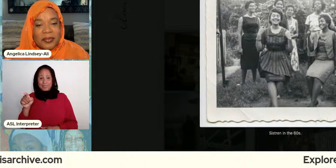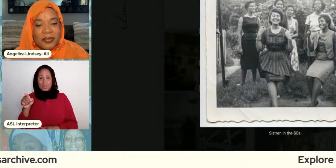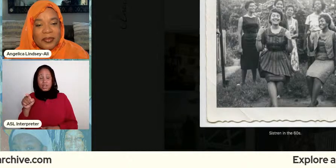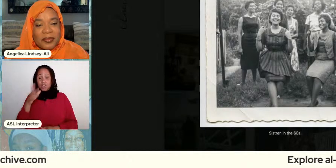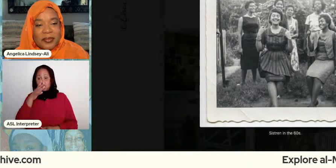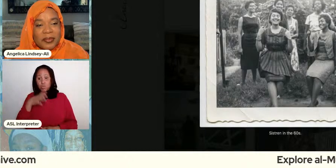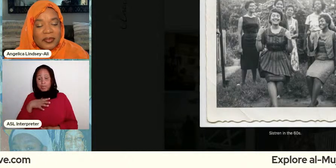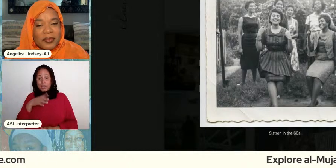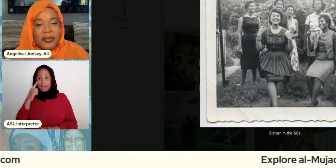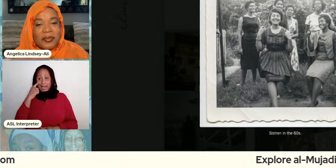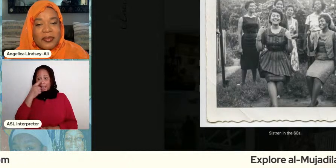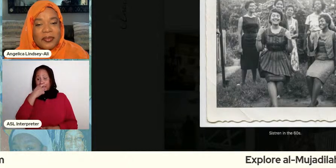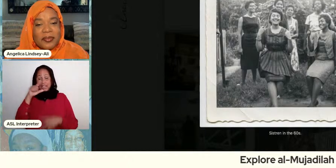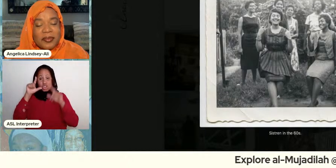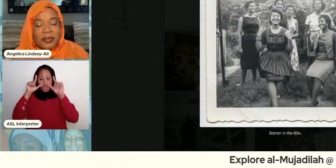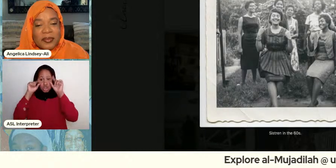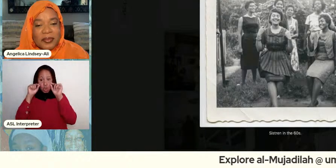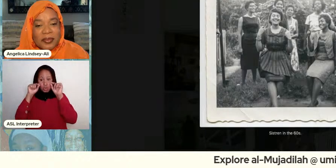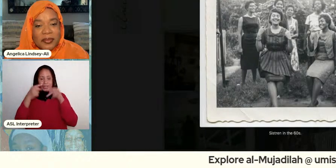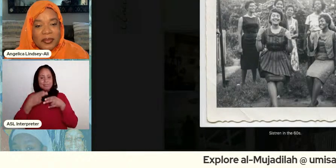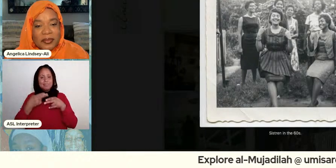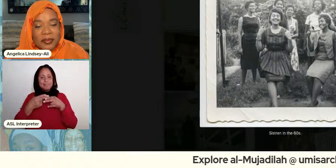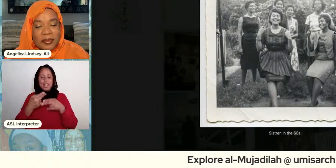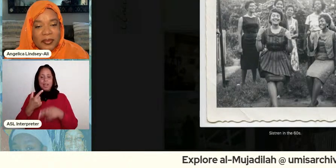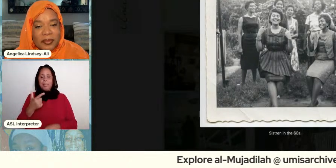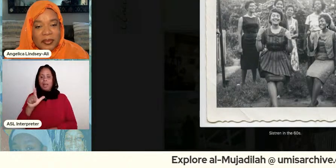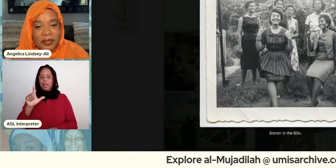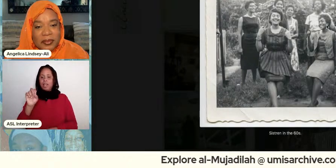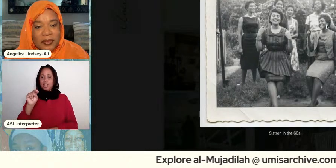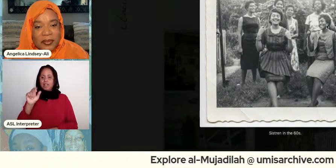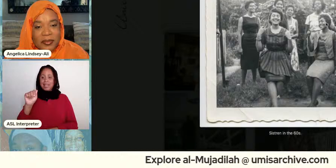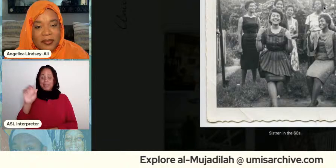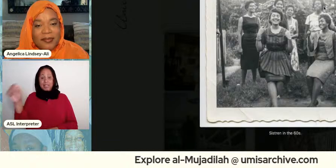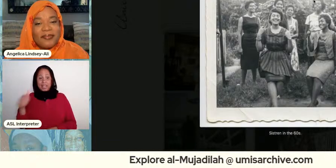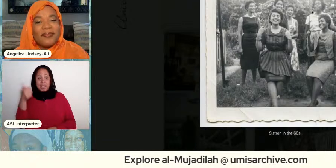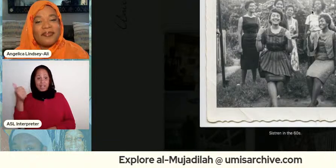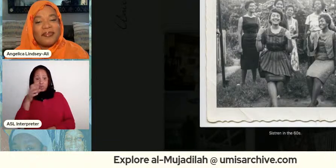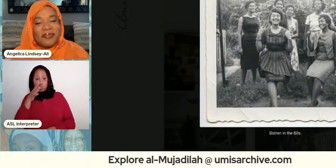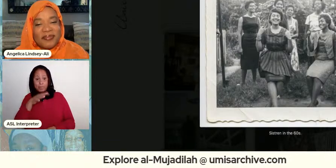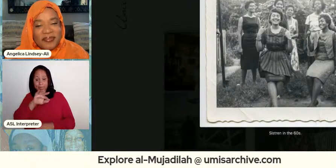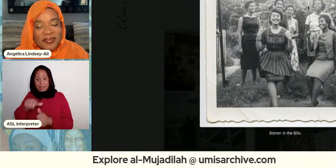is glenna the woman behind the other woman on the swing is my grandmother carmen carmen and